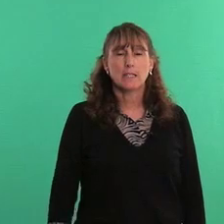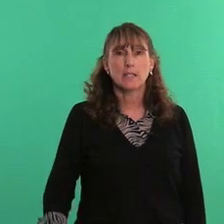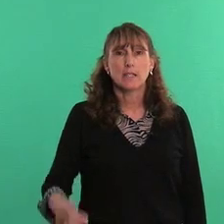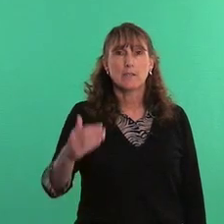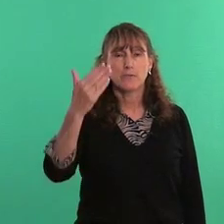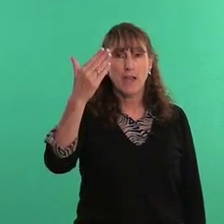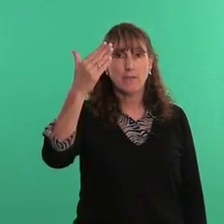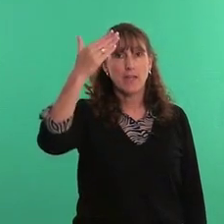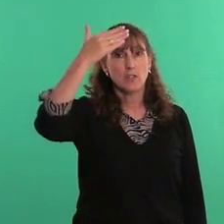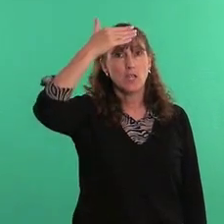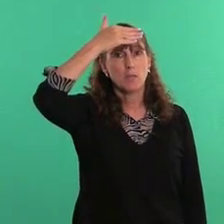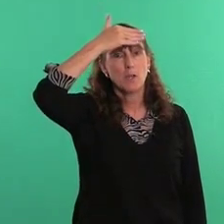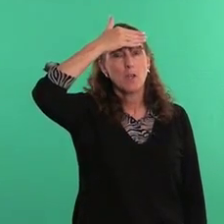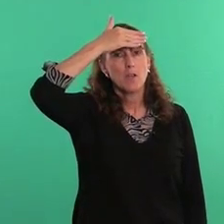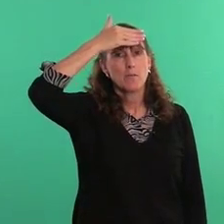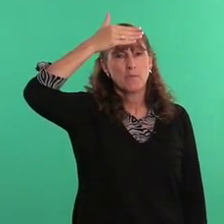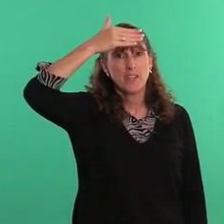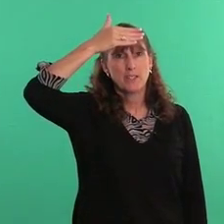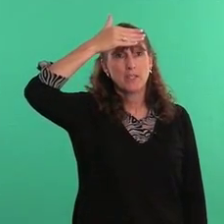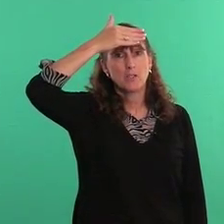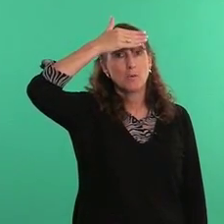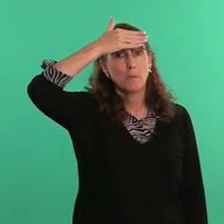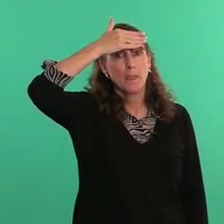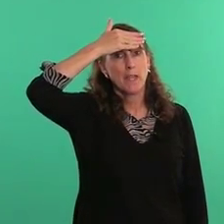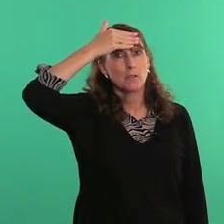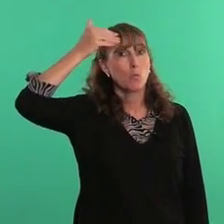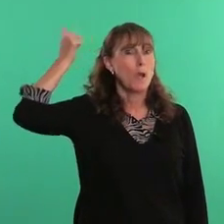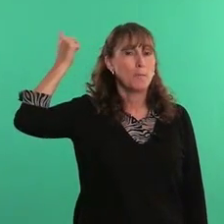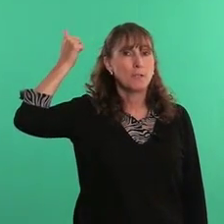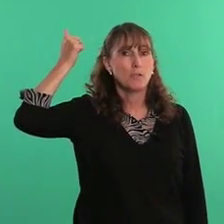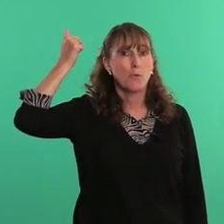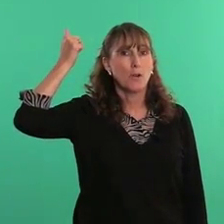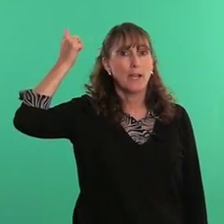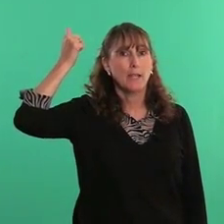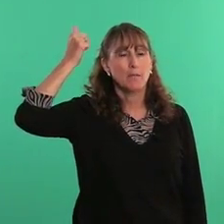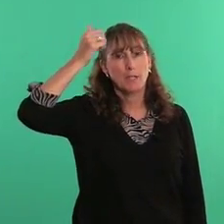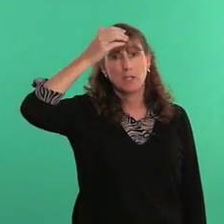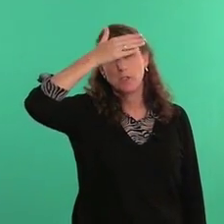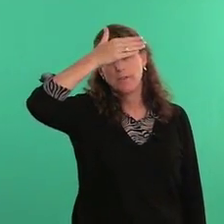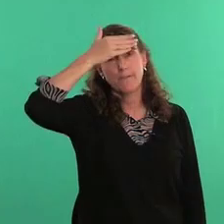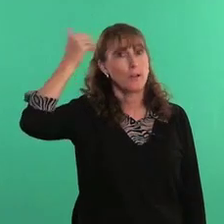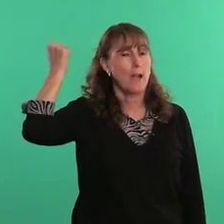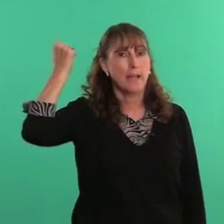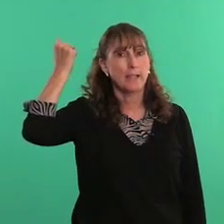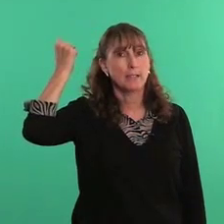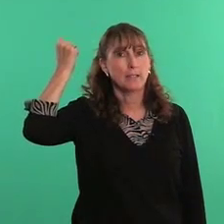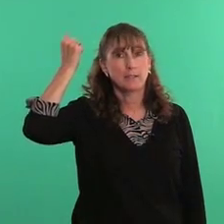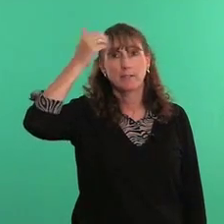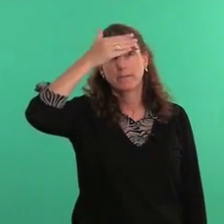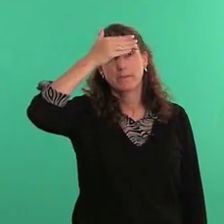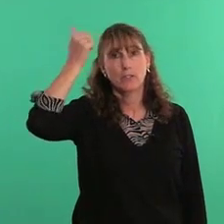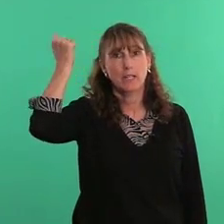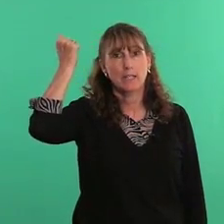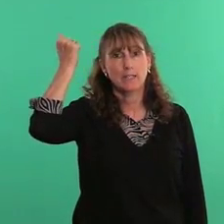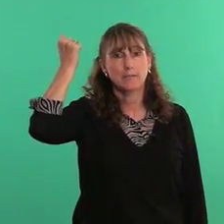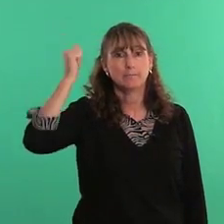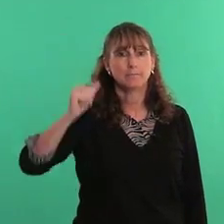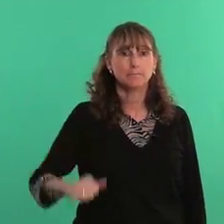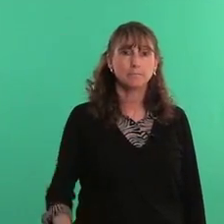5 handshape, facing you and you're wiping your forehead because you forgot it - forget